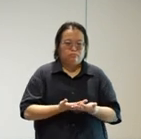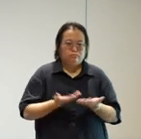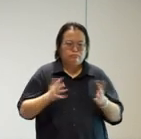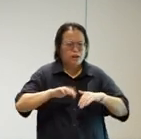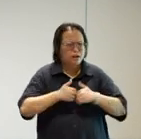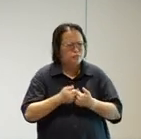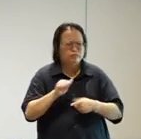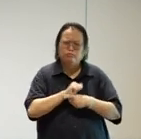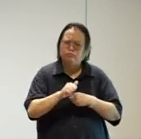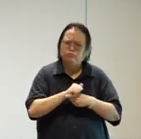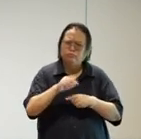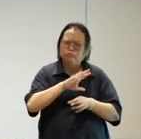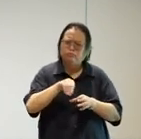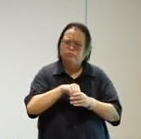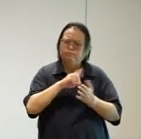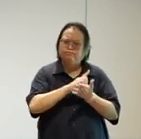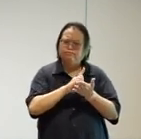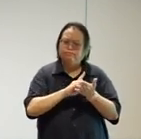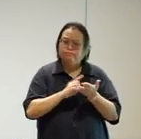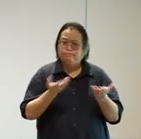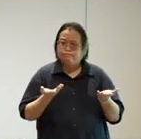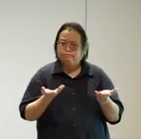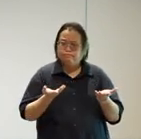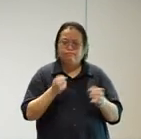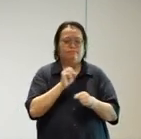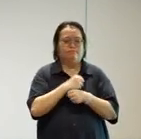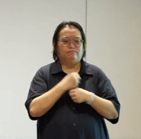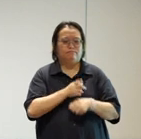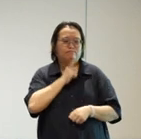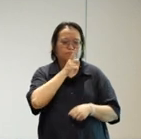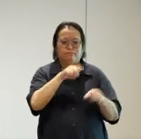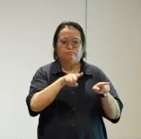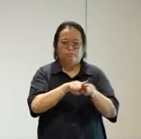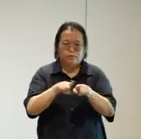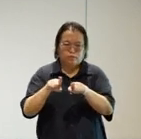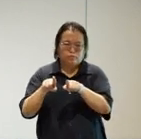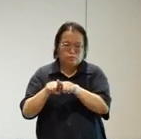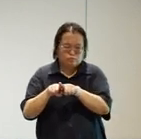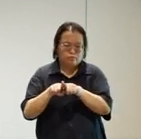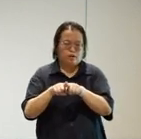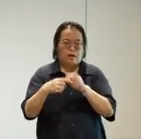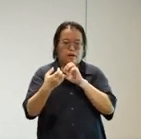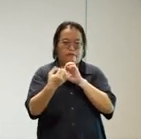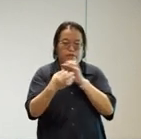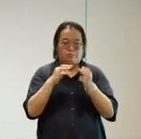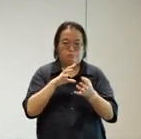inclusive design making sure also that you keep soliciting feedback from everybody around you as